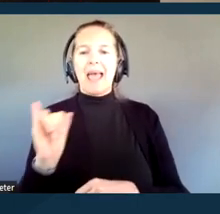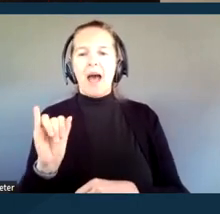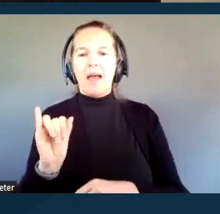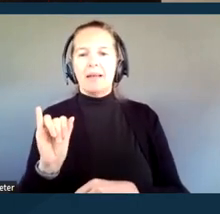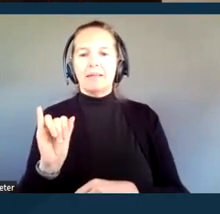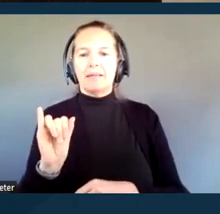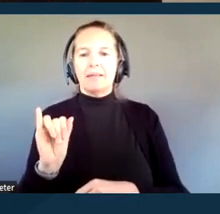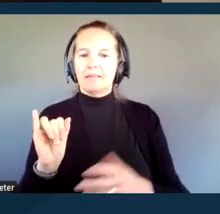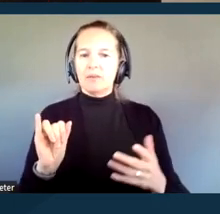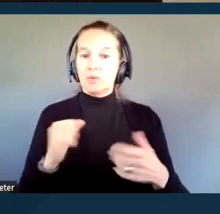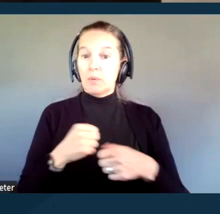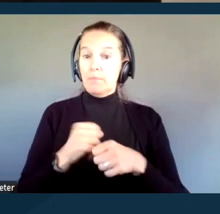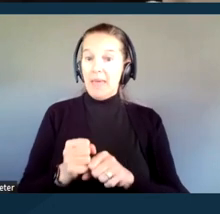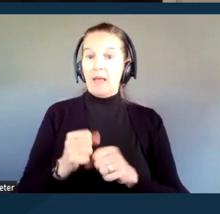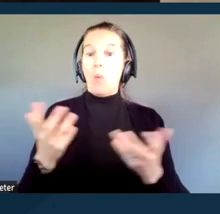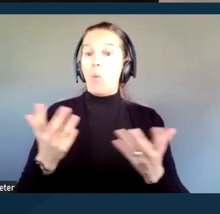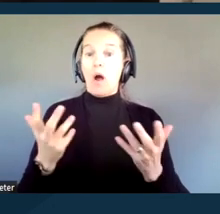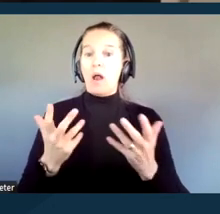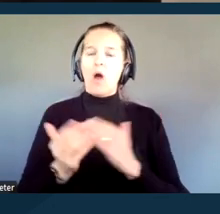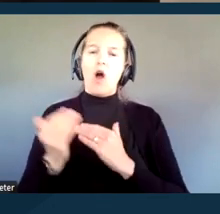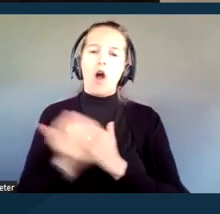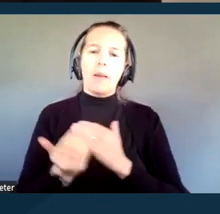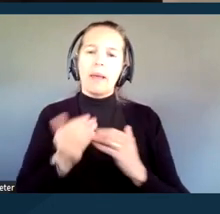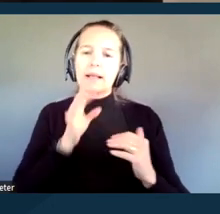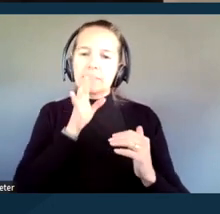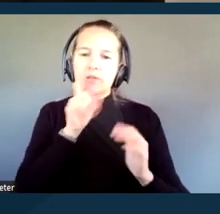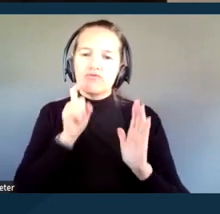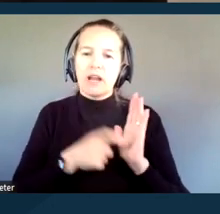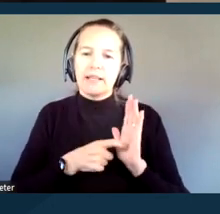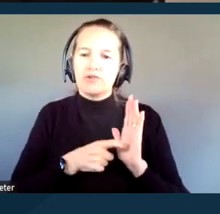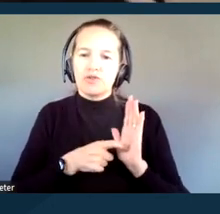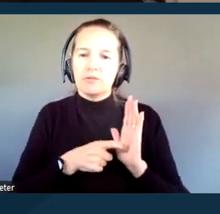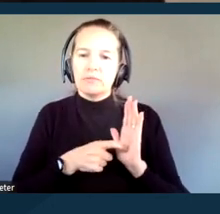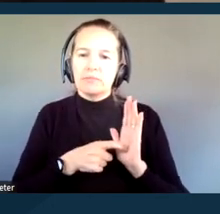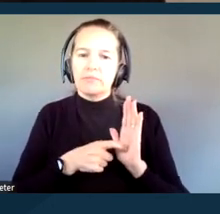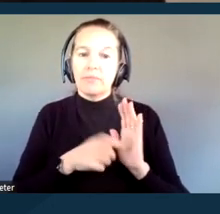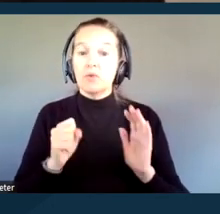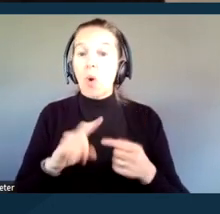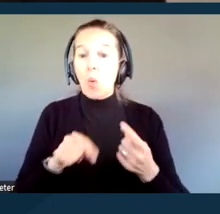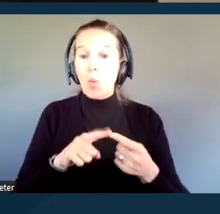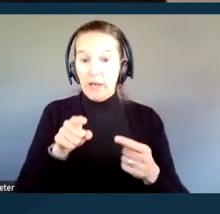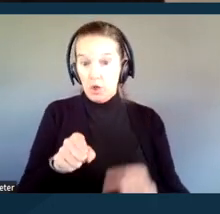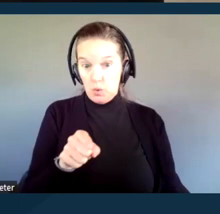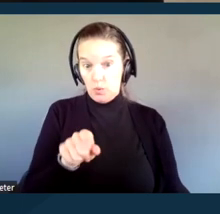to create something called automatic speech recognition. So when you turn on the captions on Zoom,